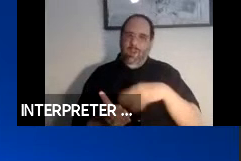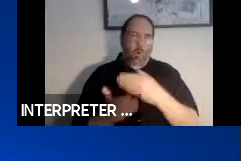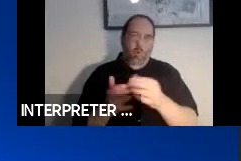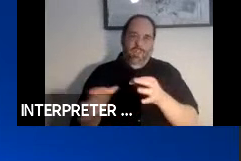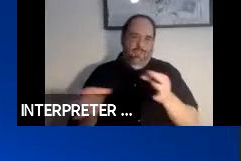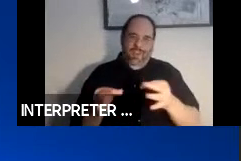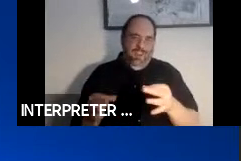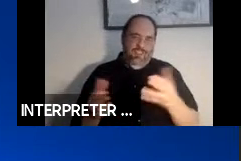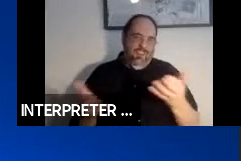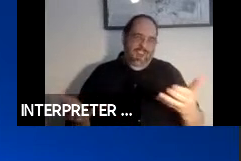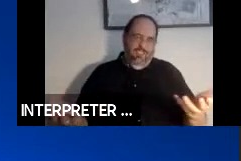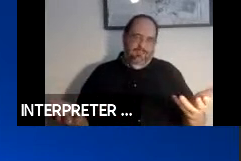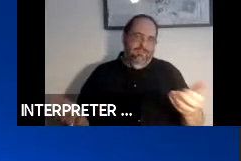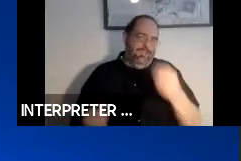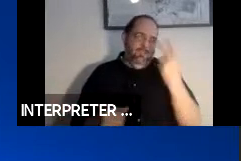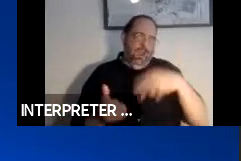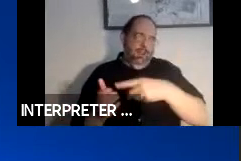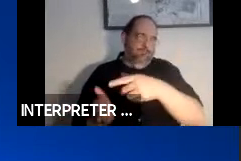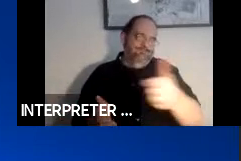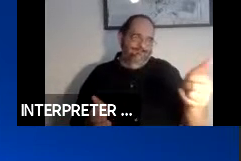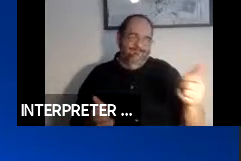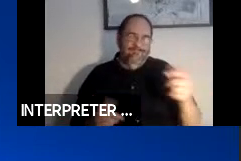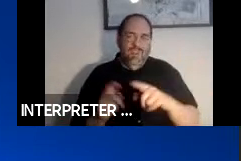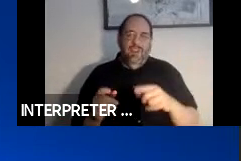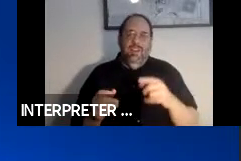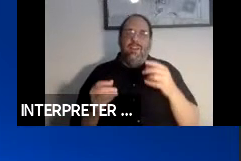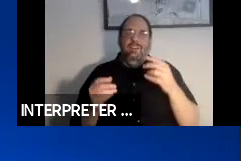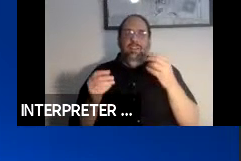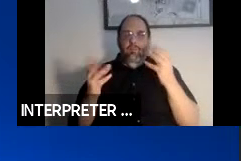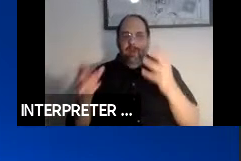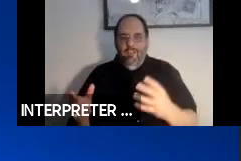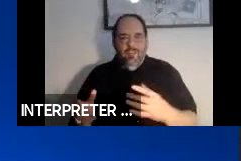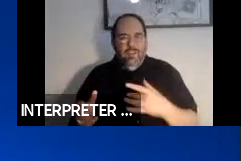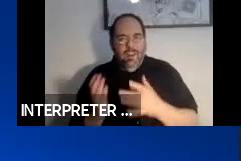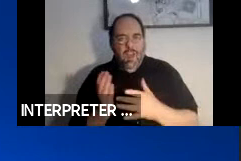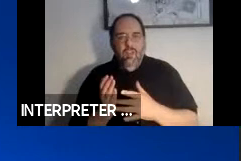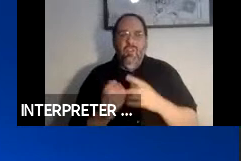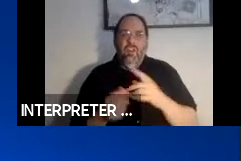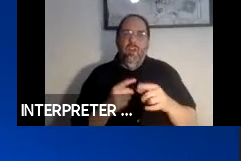the formal definition of information technology with respect to executive agency any equipment,